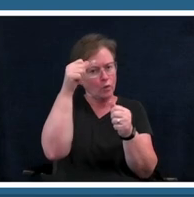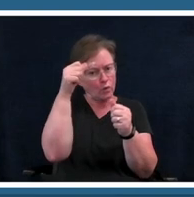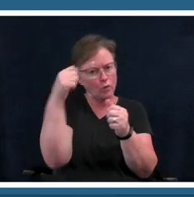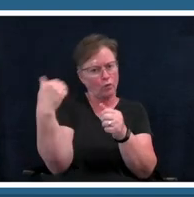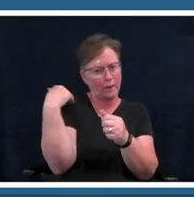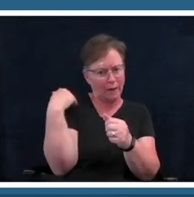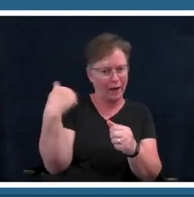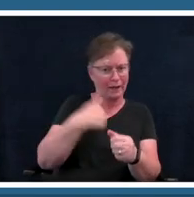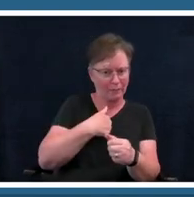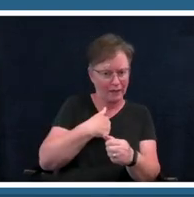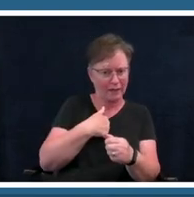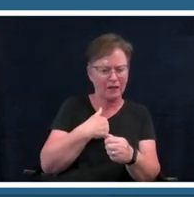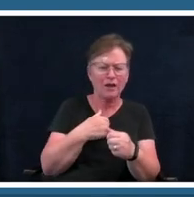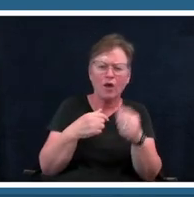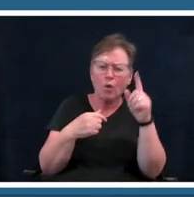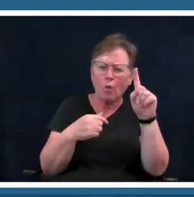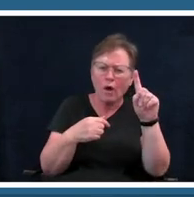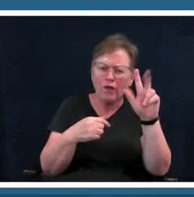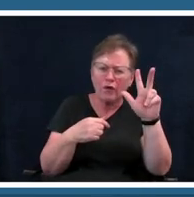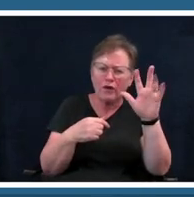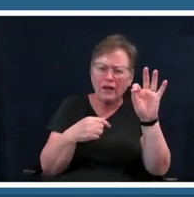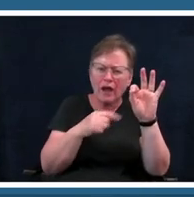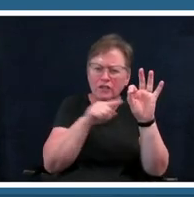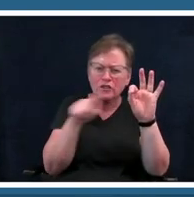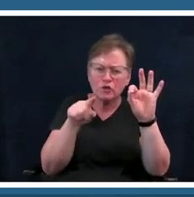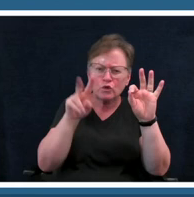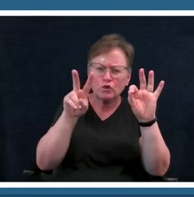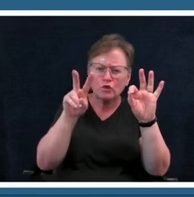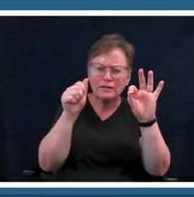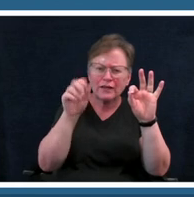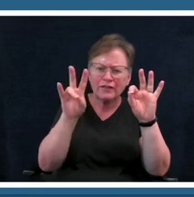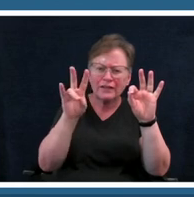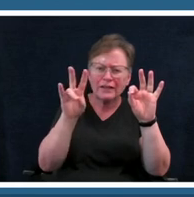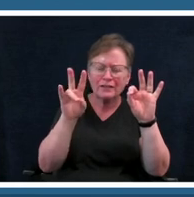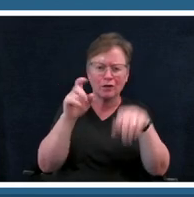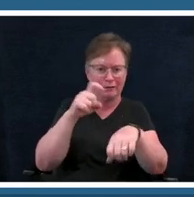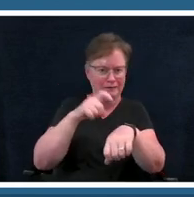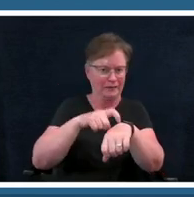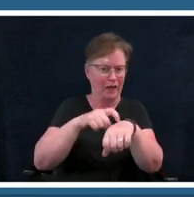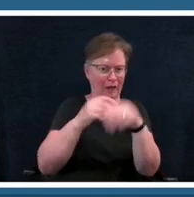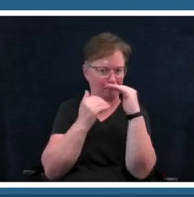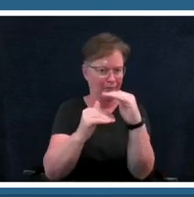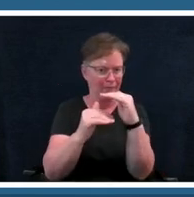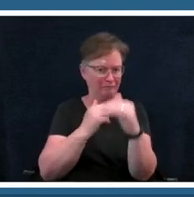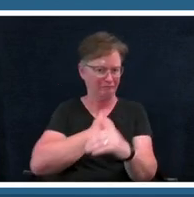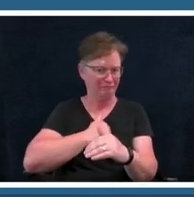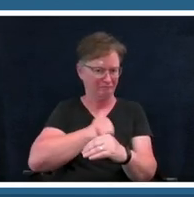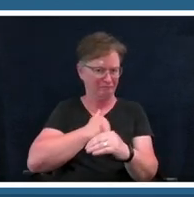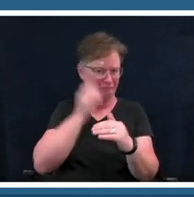217 just so i'm staying on on time with